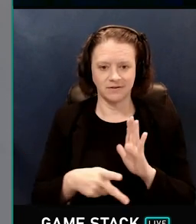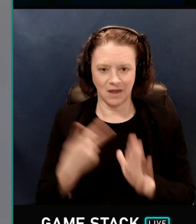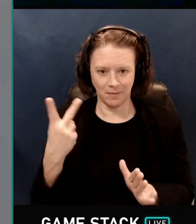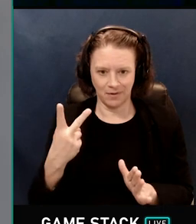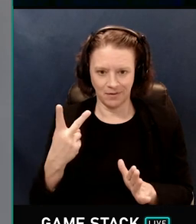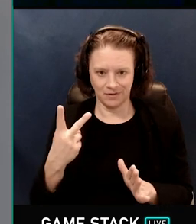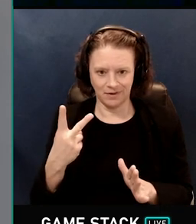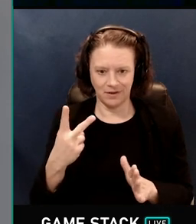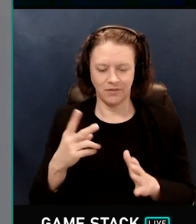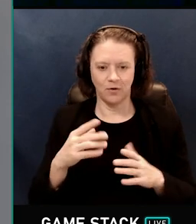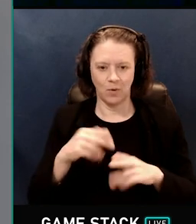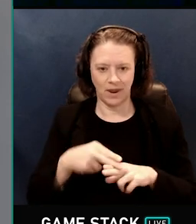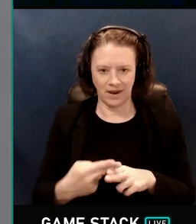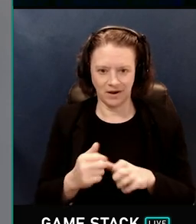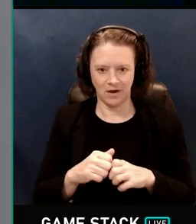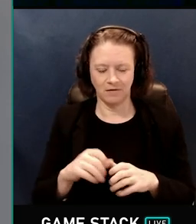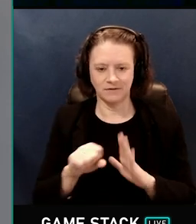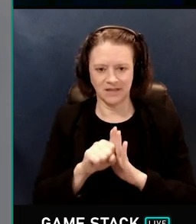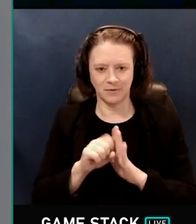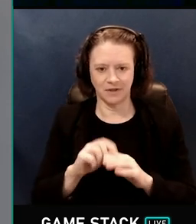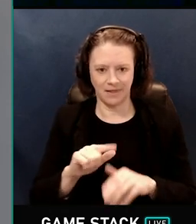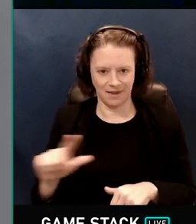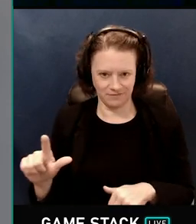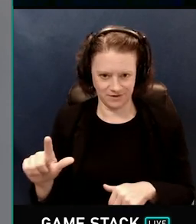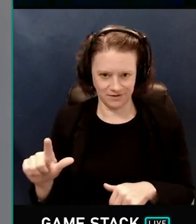And we can show this on the picture by adjusting the area of the blobs.